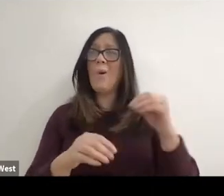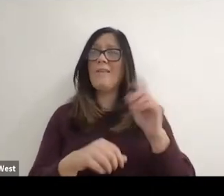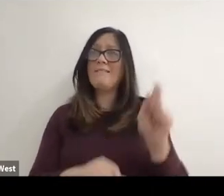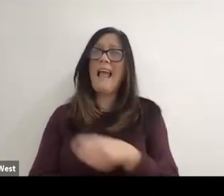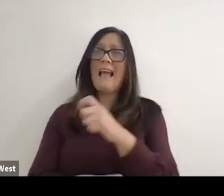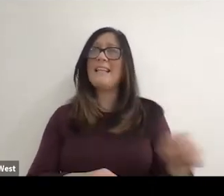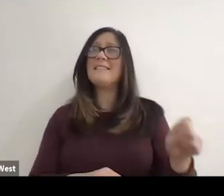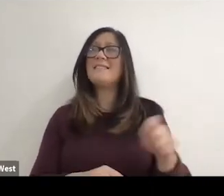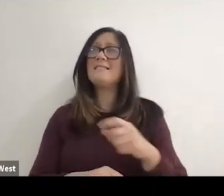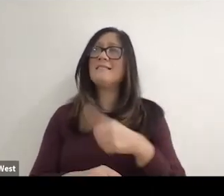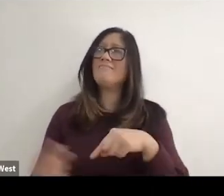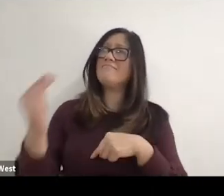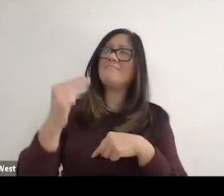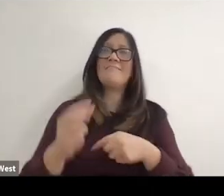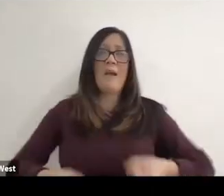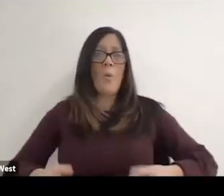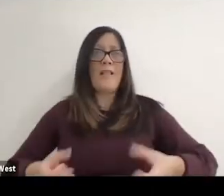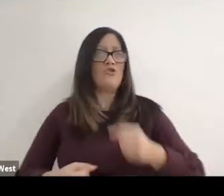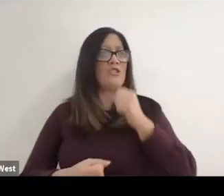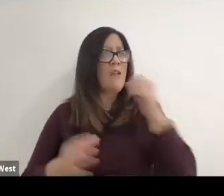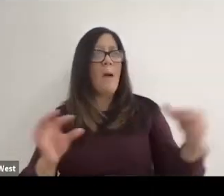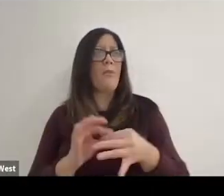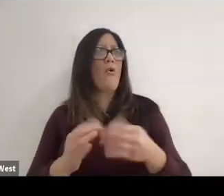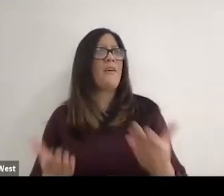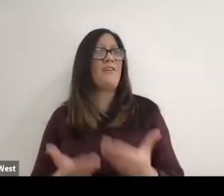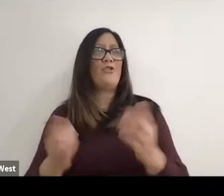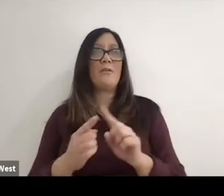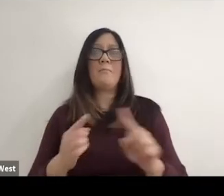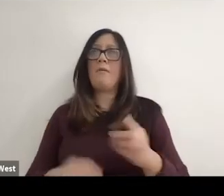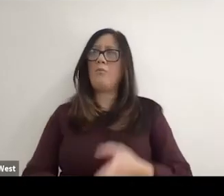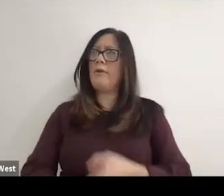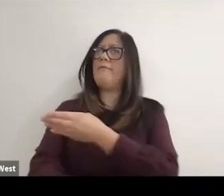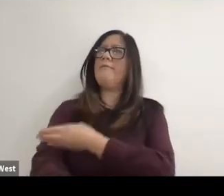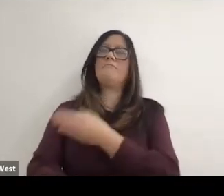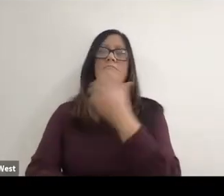belong on a tennis court where we are today, it's it's pretty phenomenal, I'm.